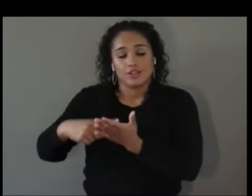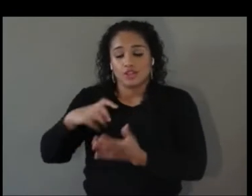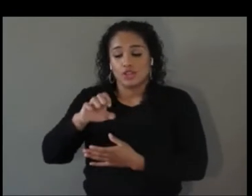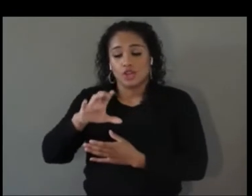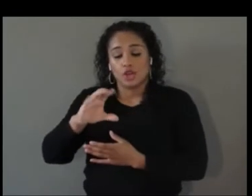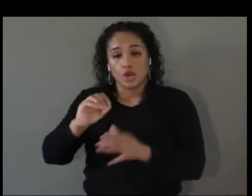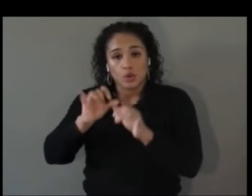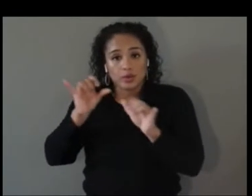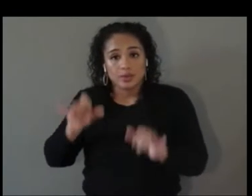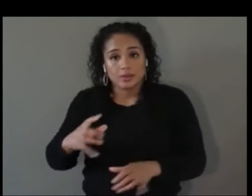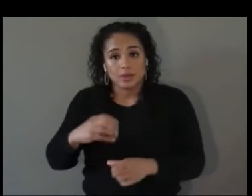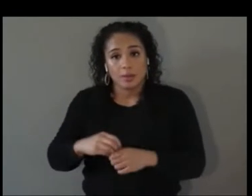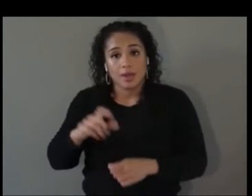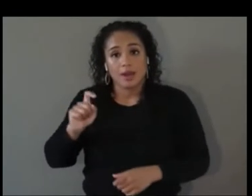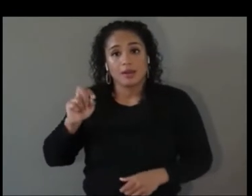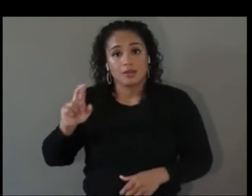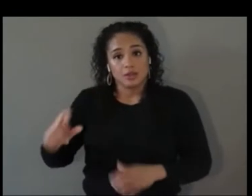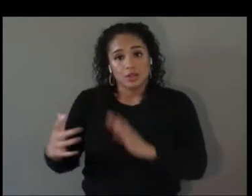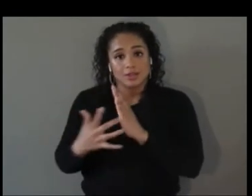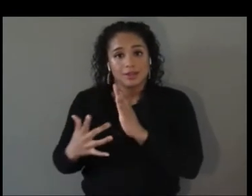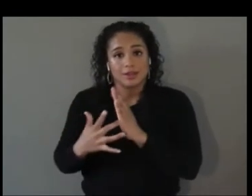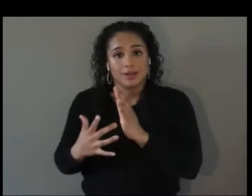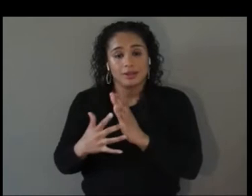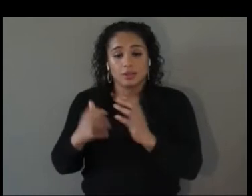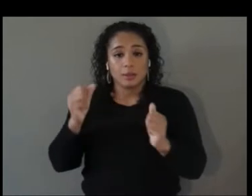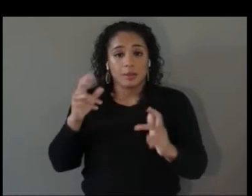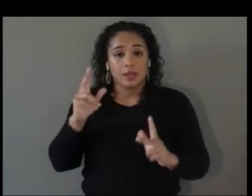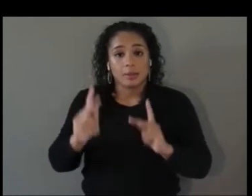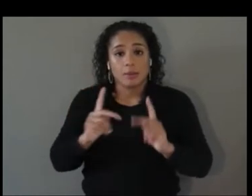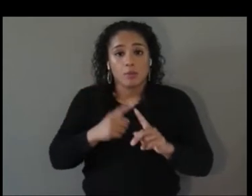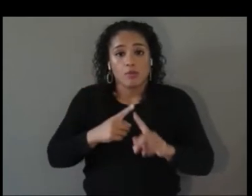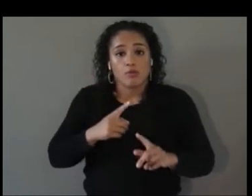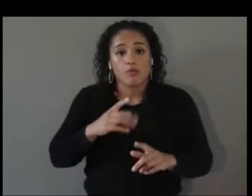My name is Christopher Lafayette, a Black American who finds himself here in Silicon Valley,